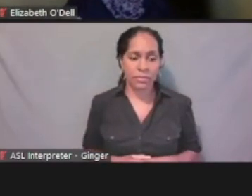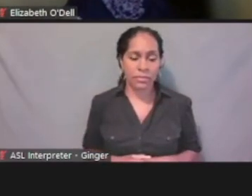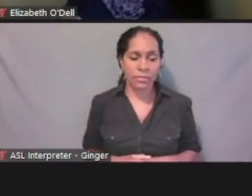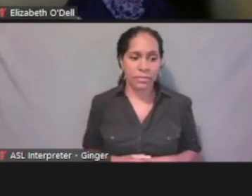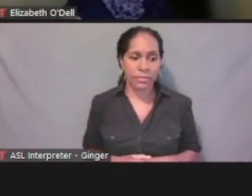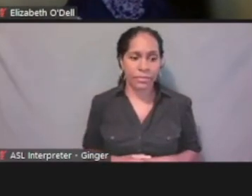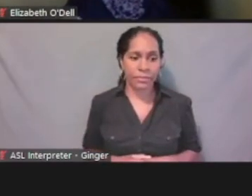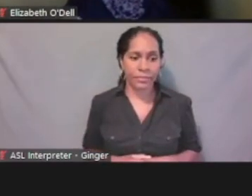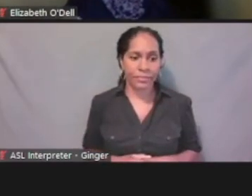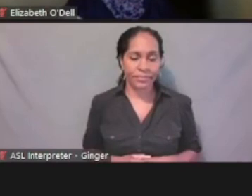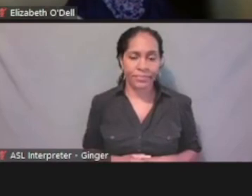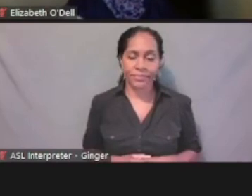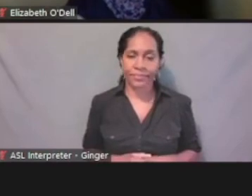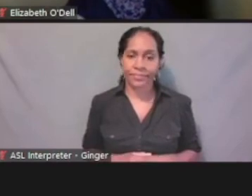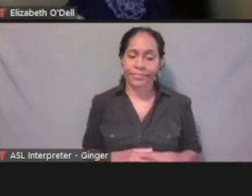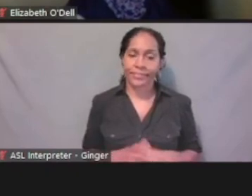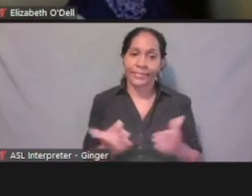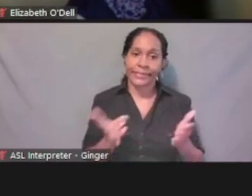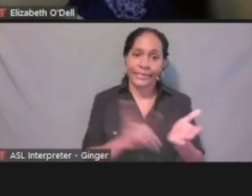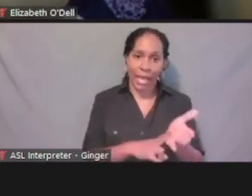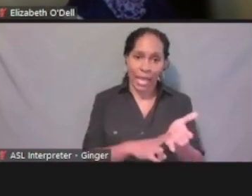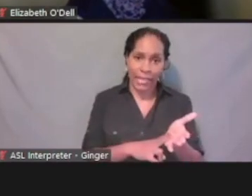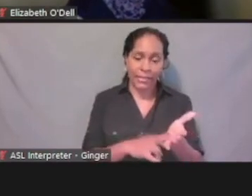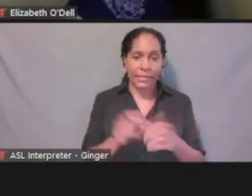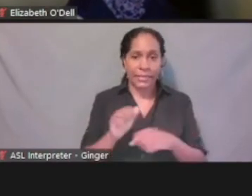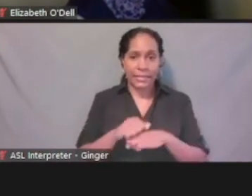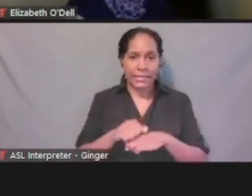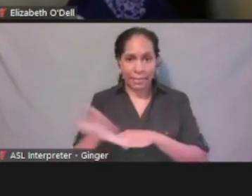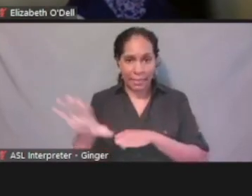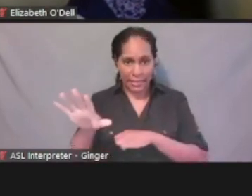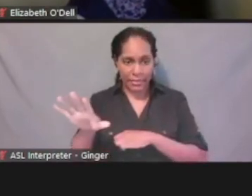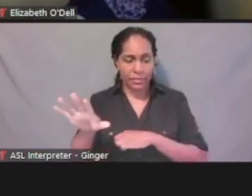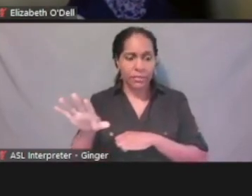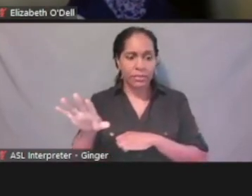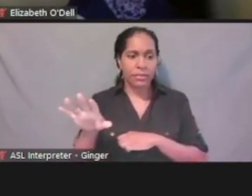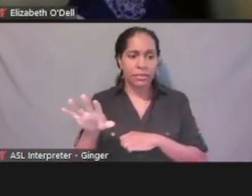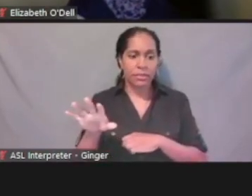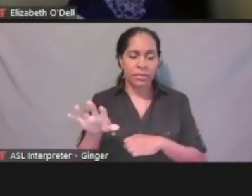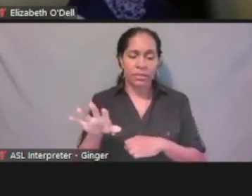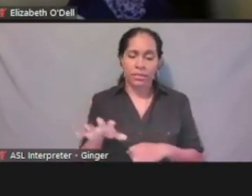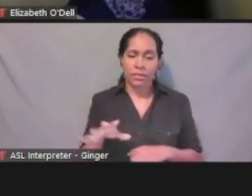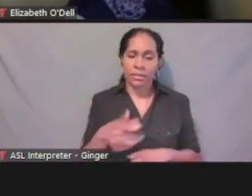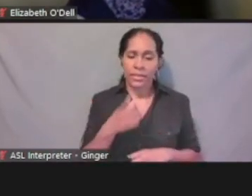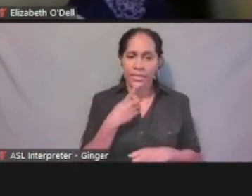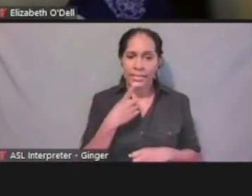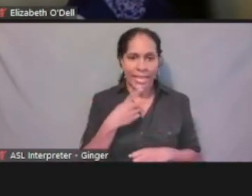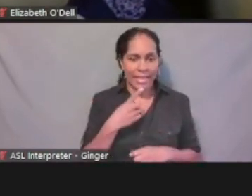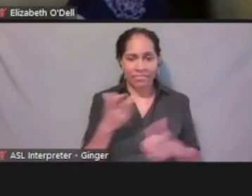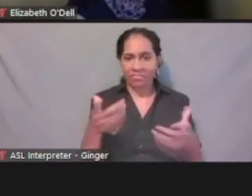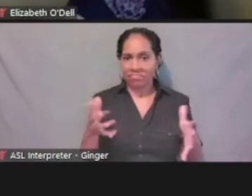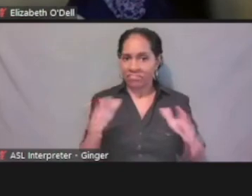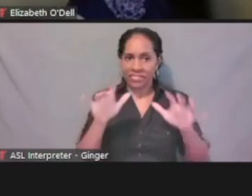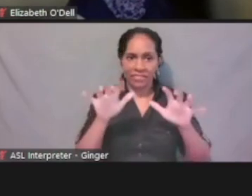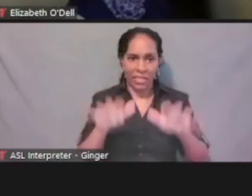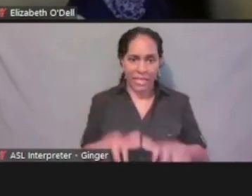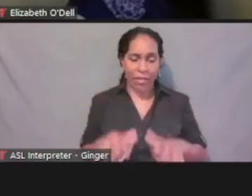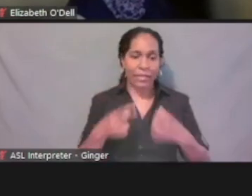And now we get to the Sign & Submit where they basically are saying that they filled out an electronic application